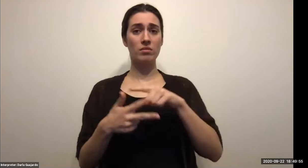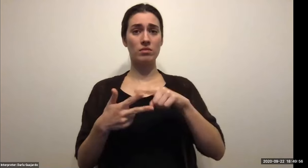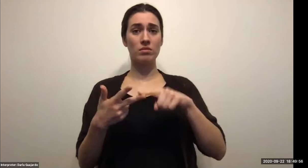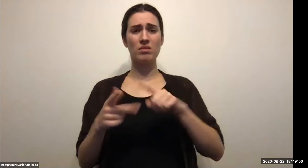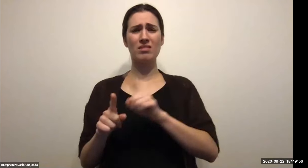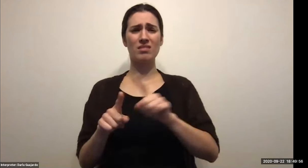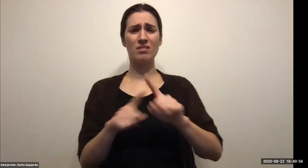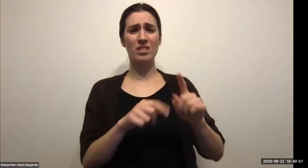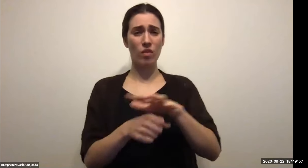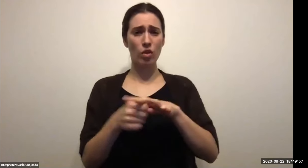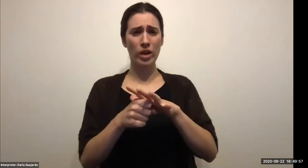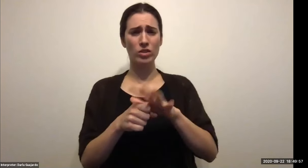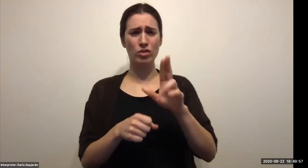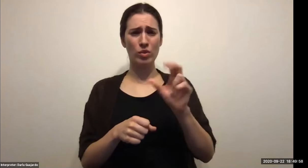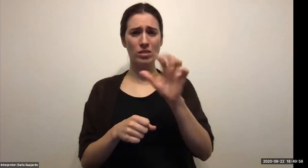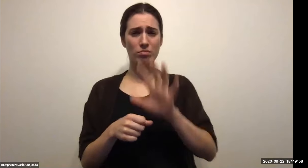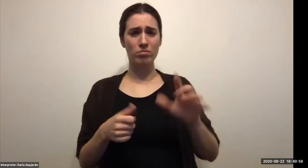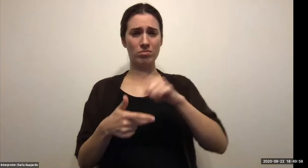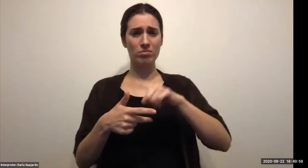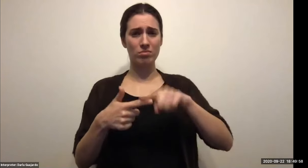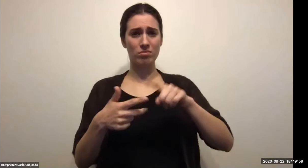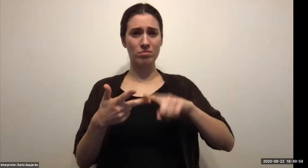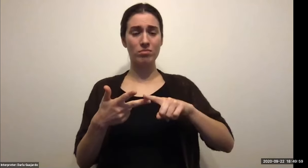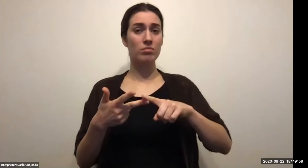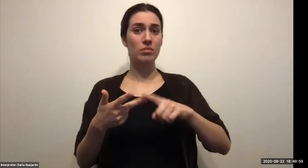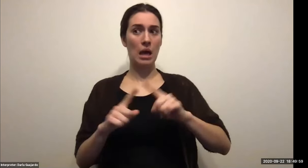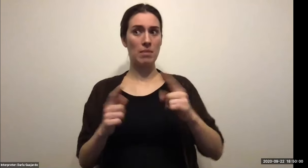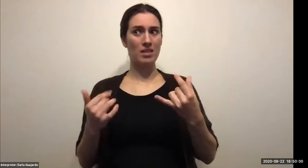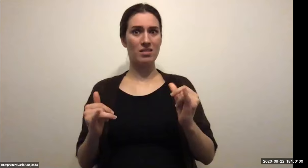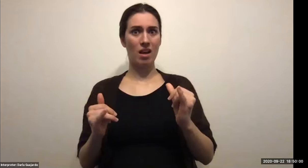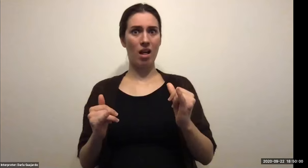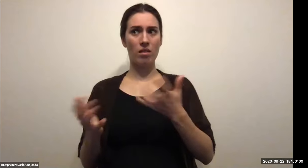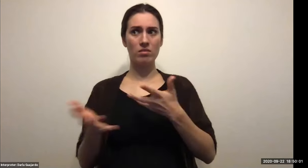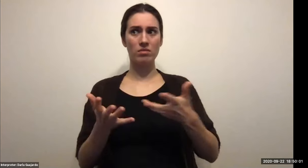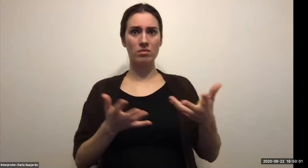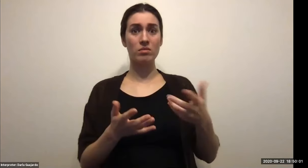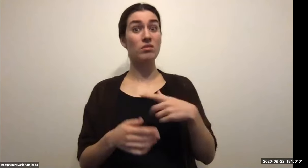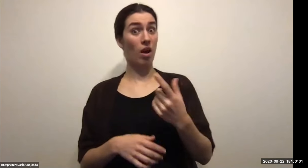Keith Wolling: And hurricanes. People come to hotels and again they eat they drink.